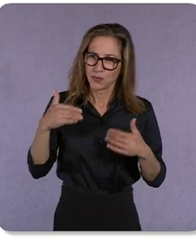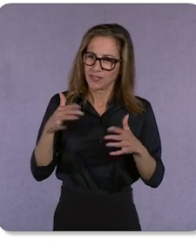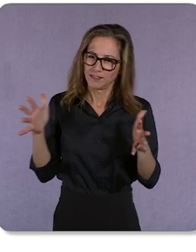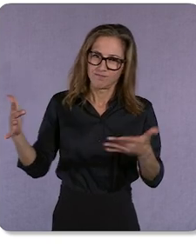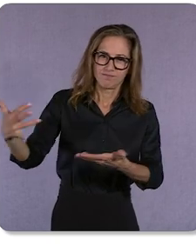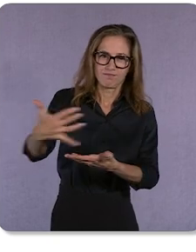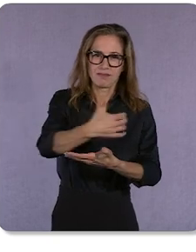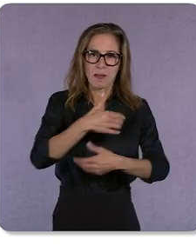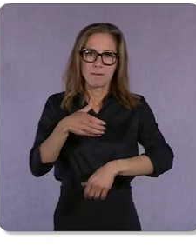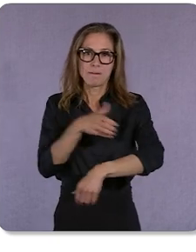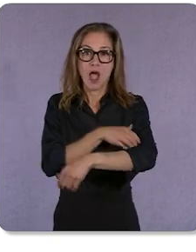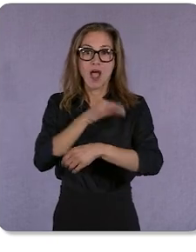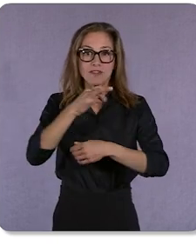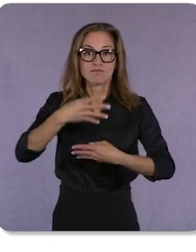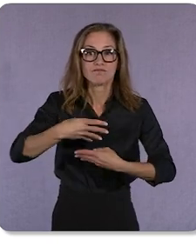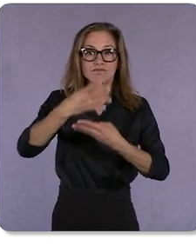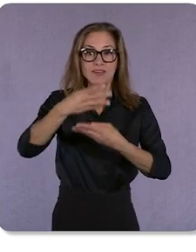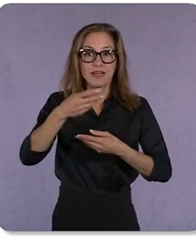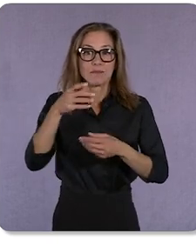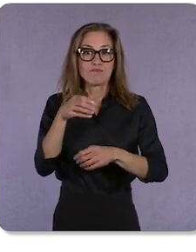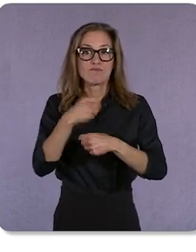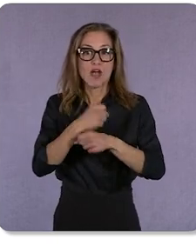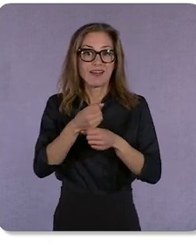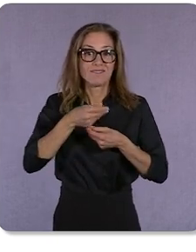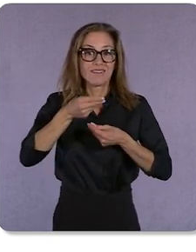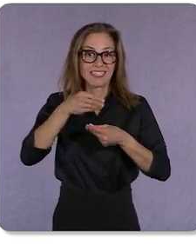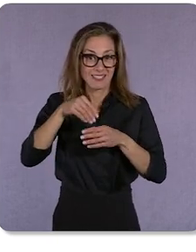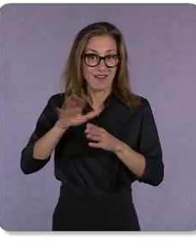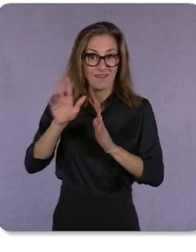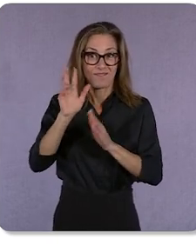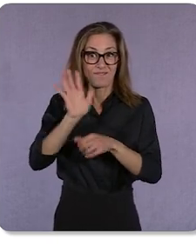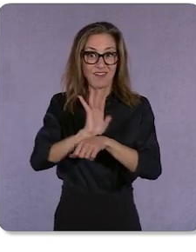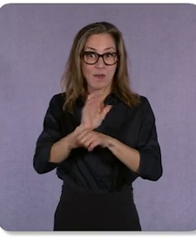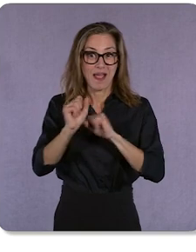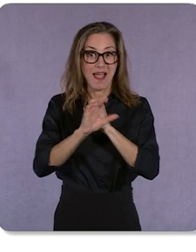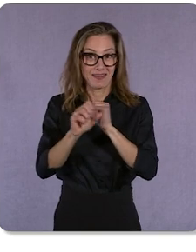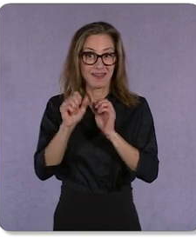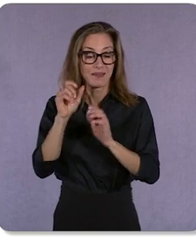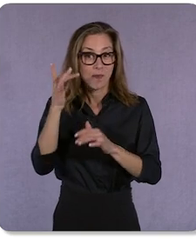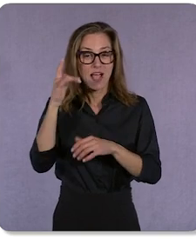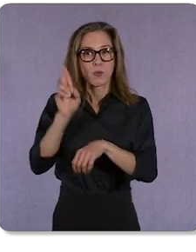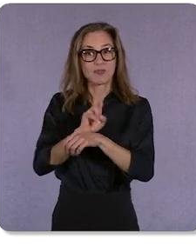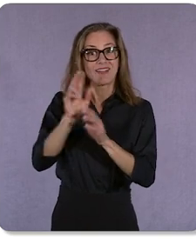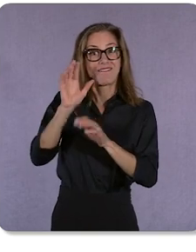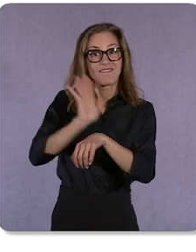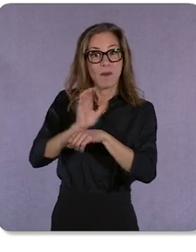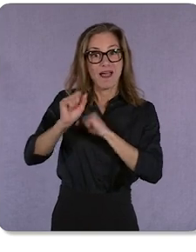to turn their Video action campaigns, into actual digital storefronts. Let’s take a look: